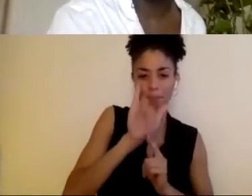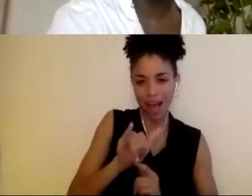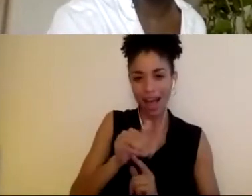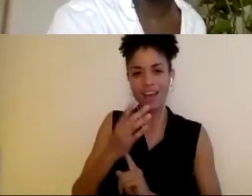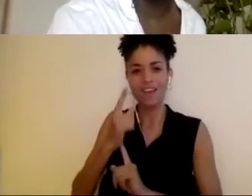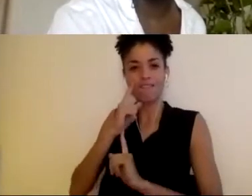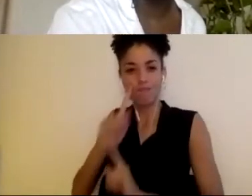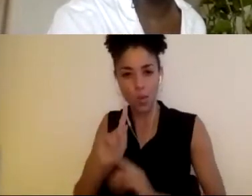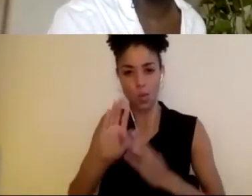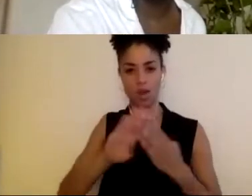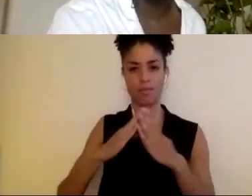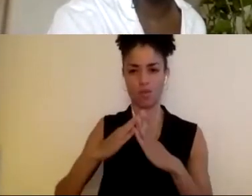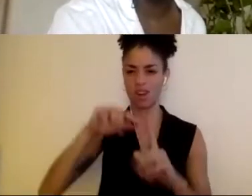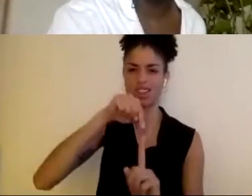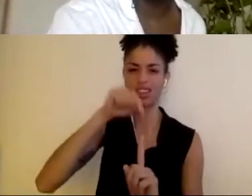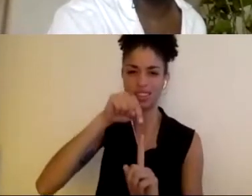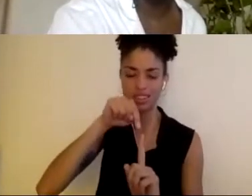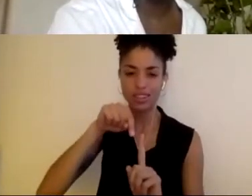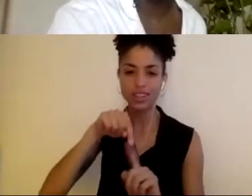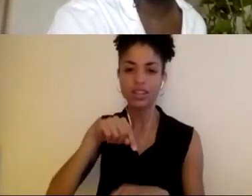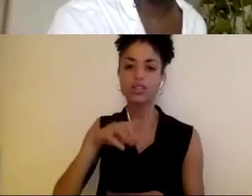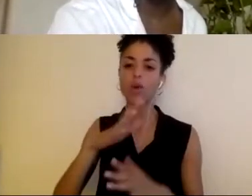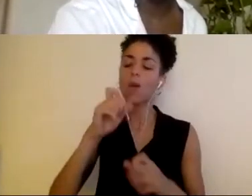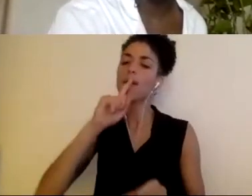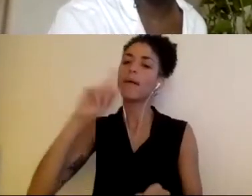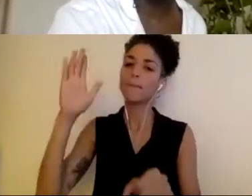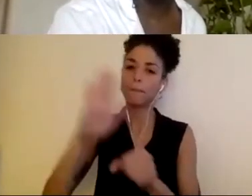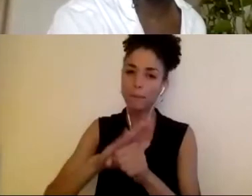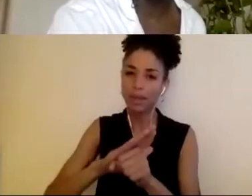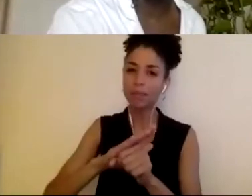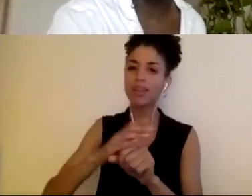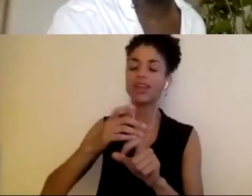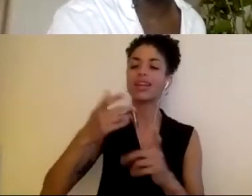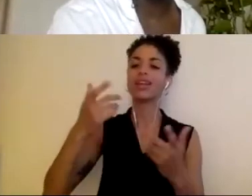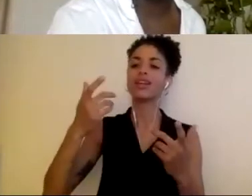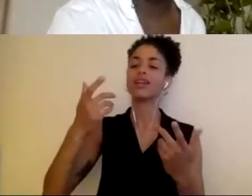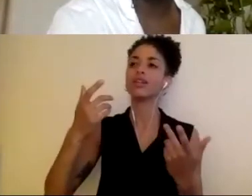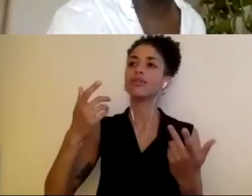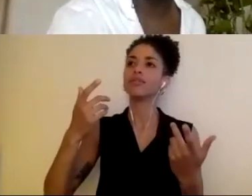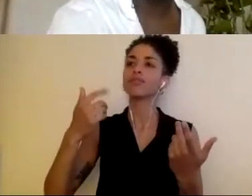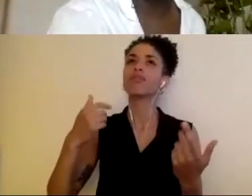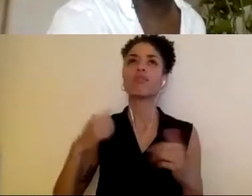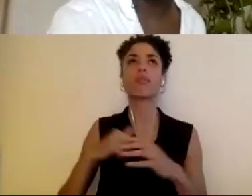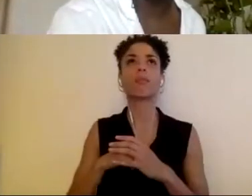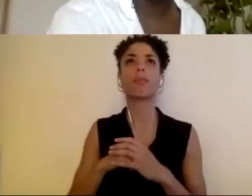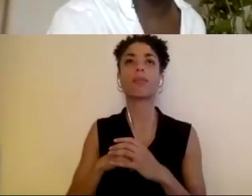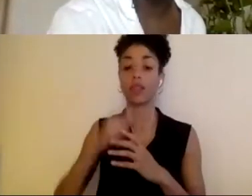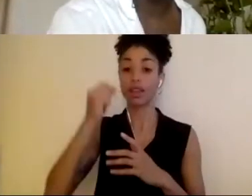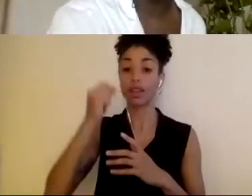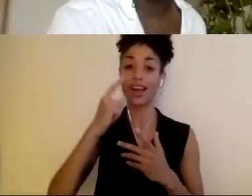And so I want there to be a commitment to less solo shows of